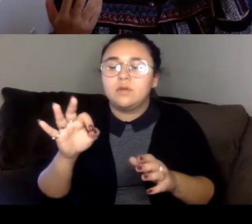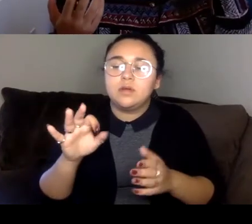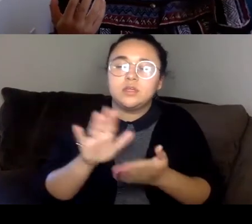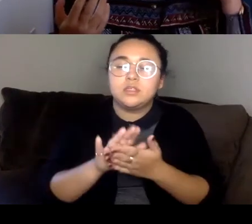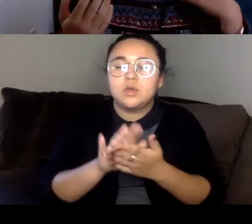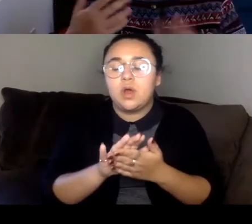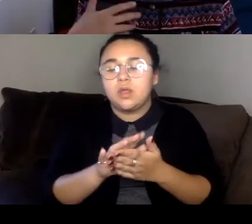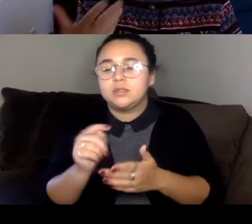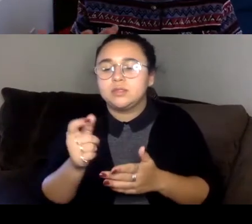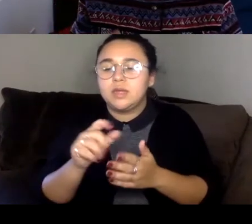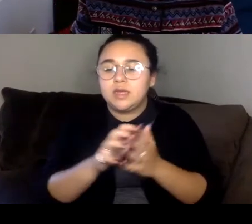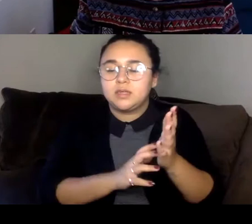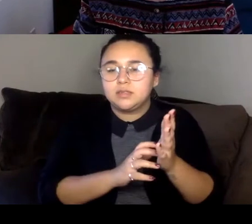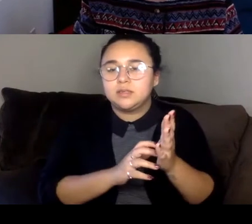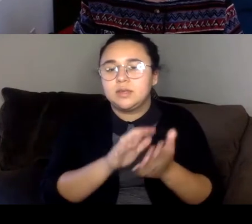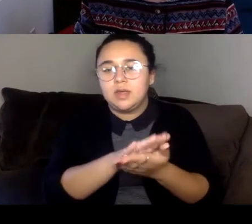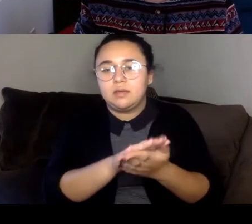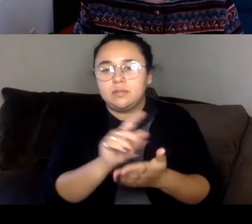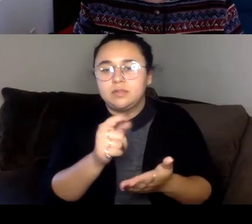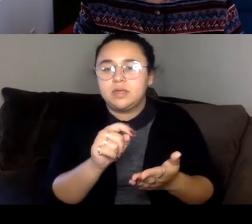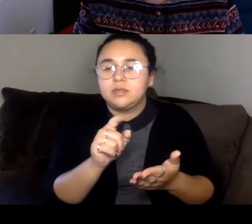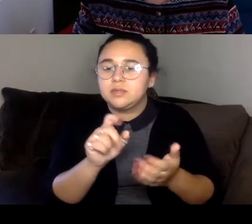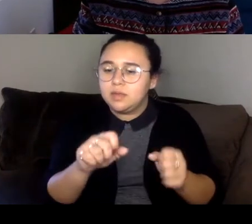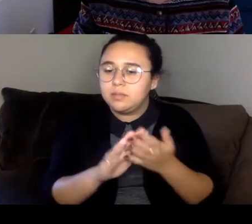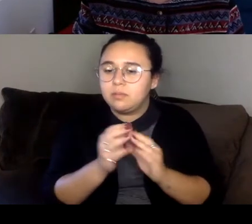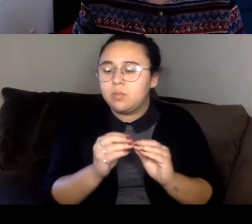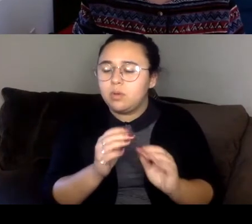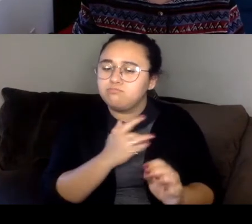texts in that way like in some ways it can be so much more moving.